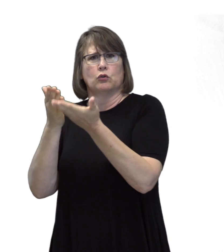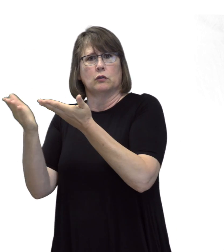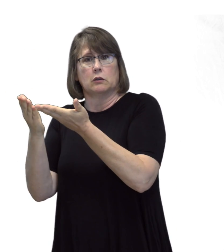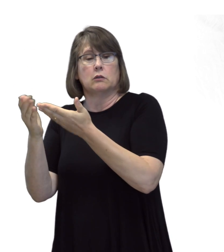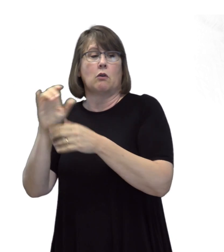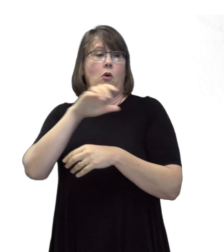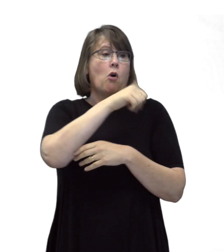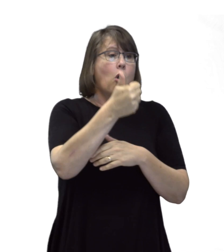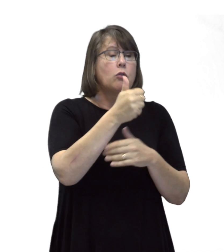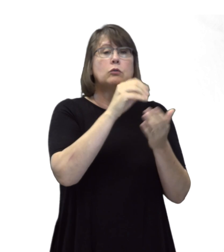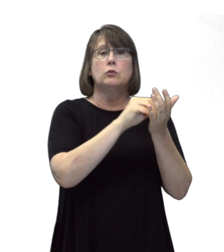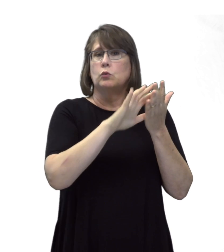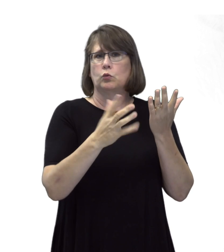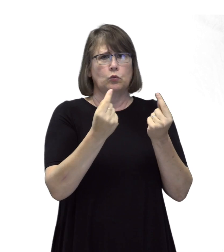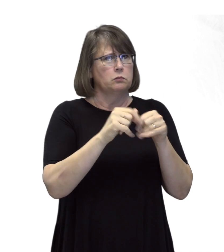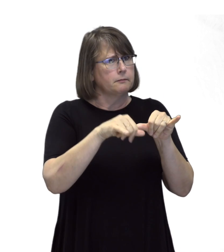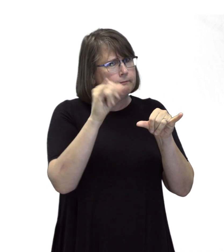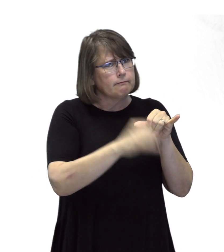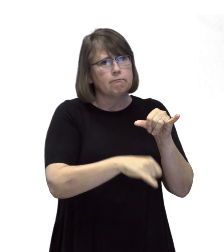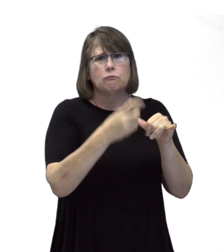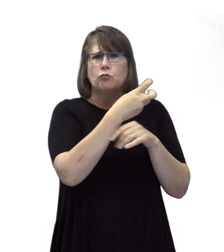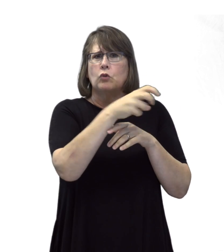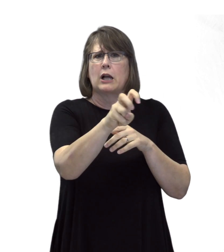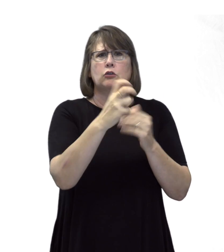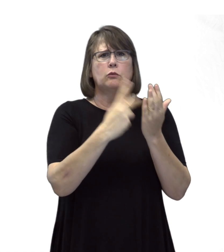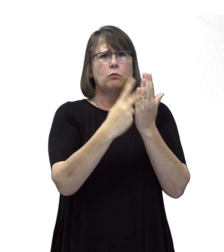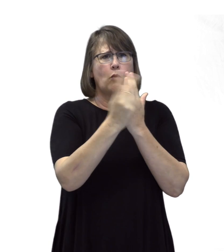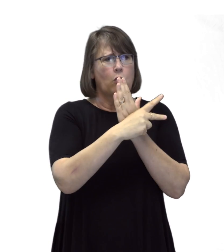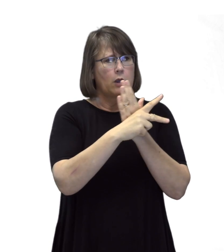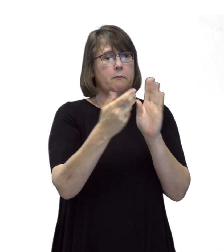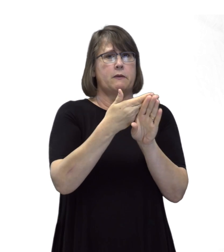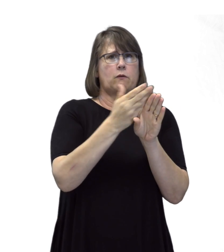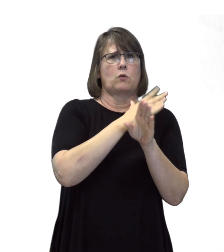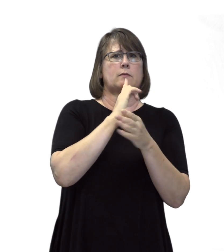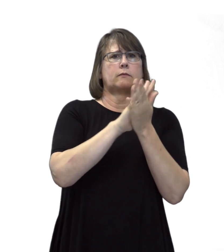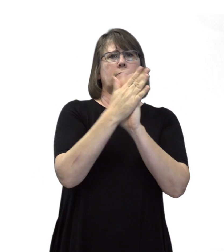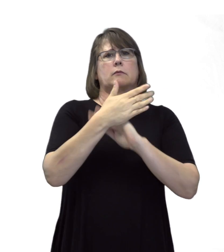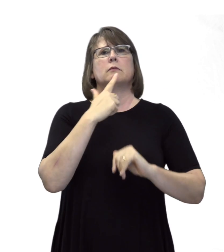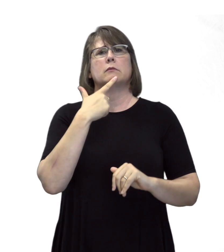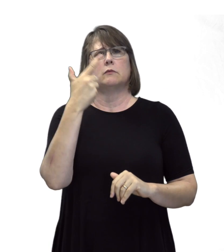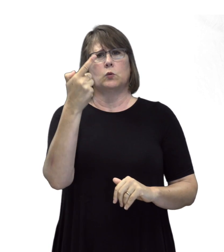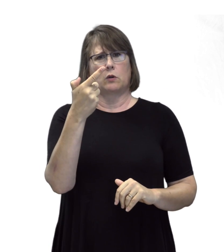and others might attend a transition program before turning 21.